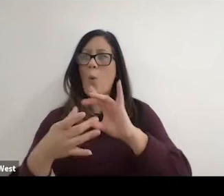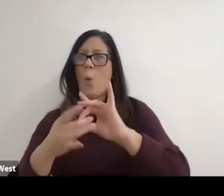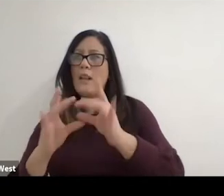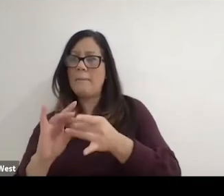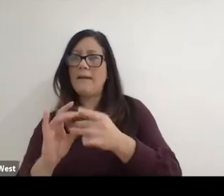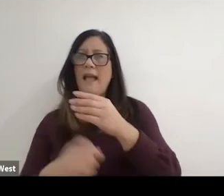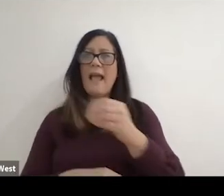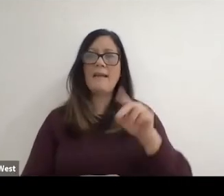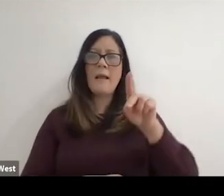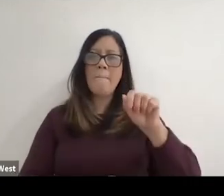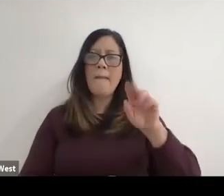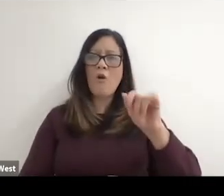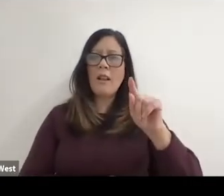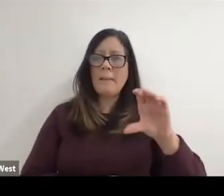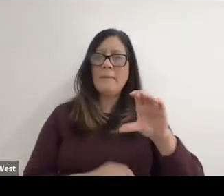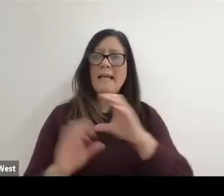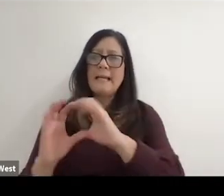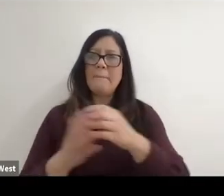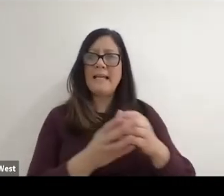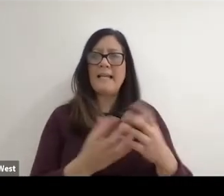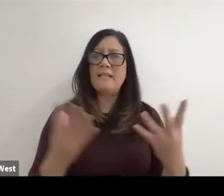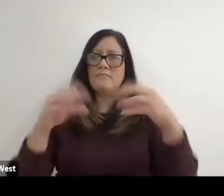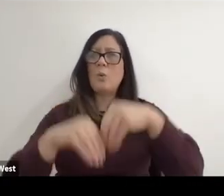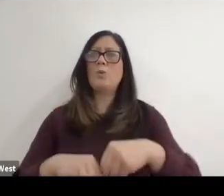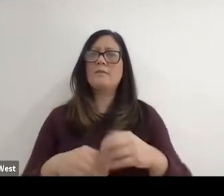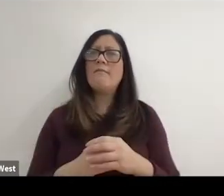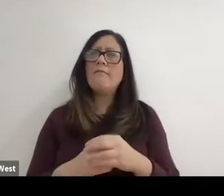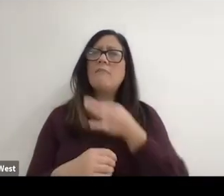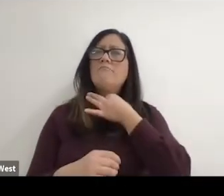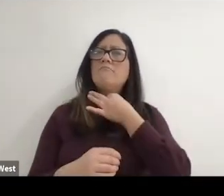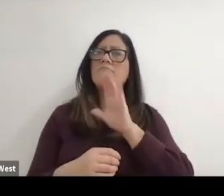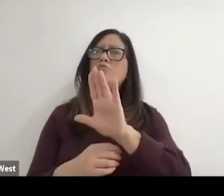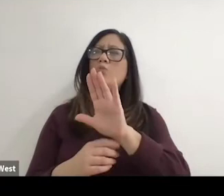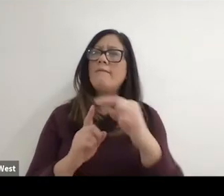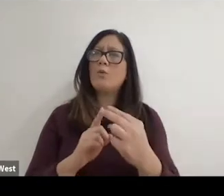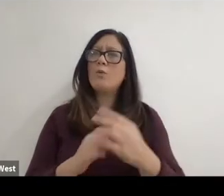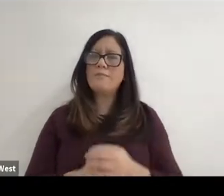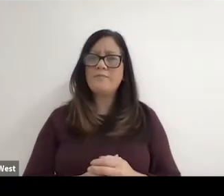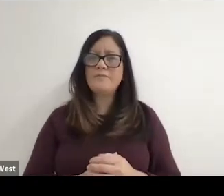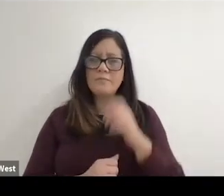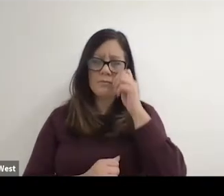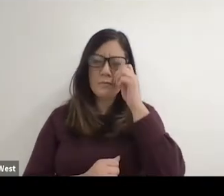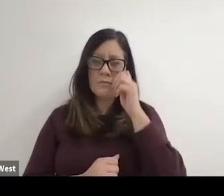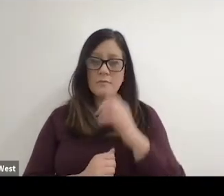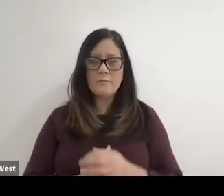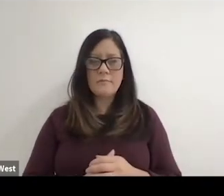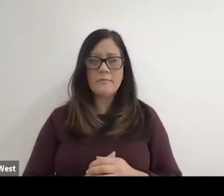Olympic and Paralympic committees that are inclusive. And I'm curious what your thoughts are of that from that level from. Of the organizations as well,